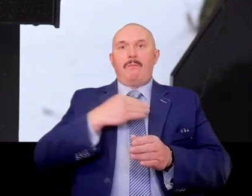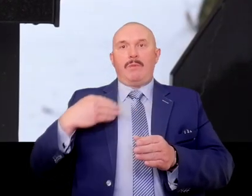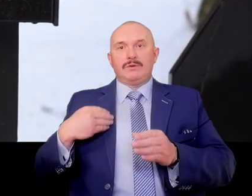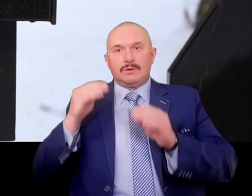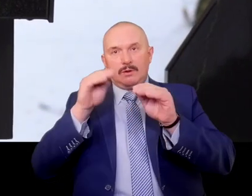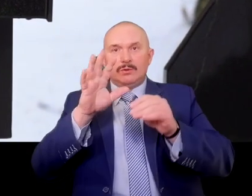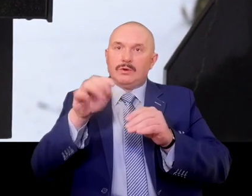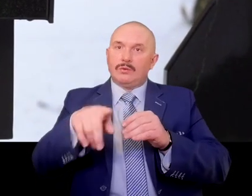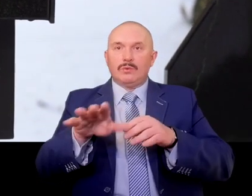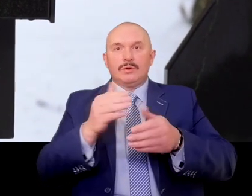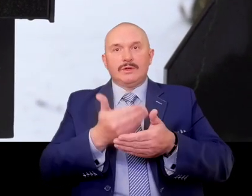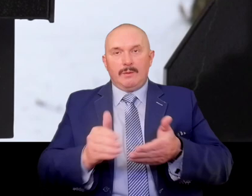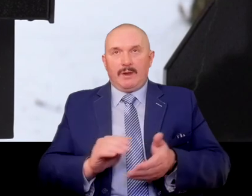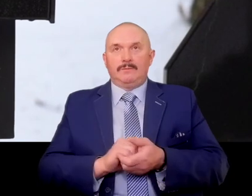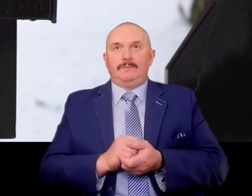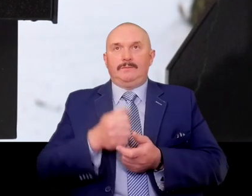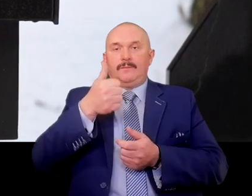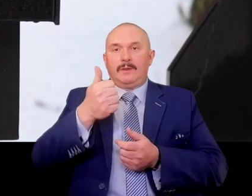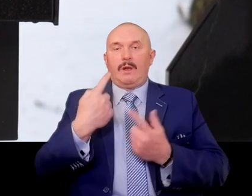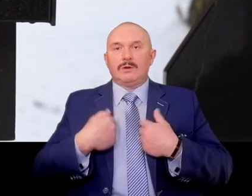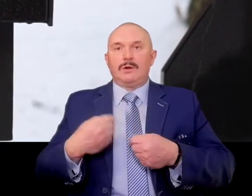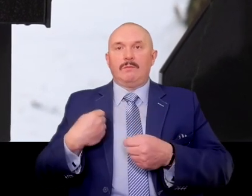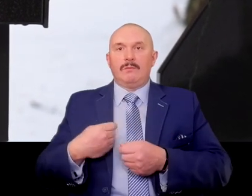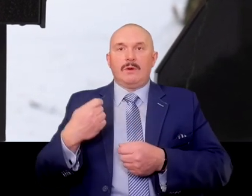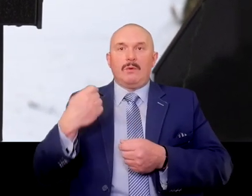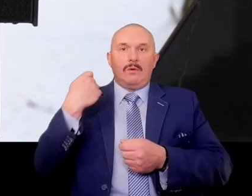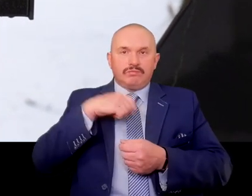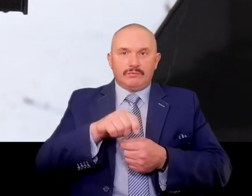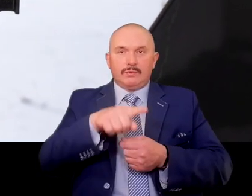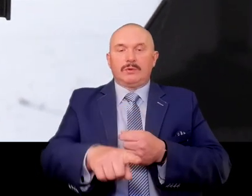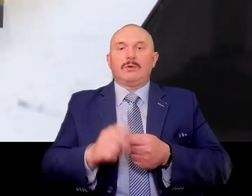One of the victims of the Piasnica crime is blessed Alicja Kotowska.